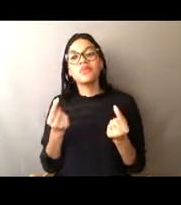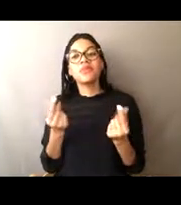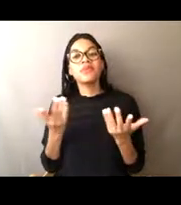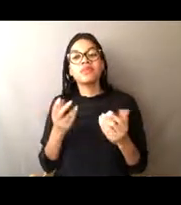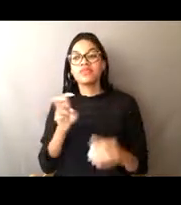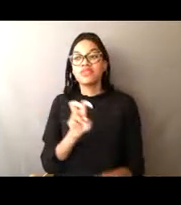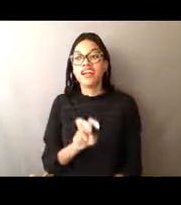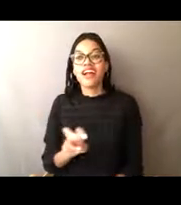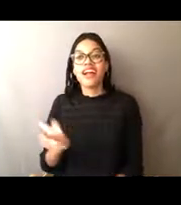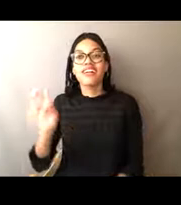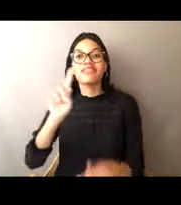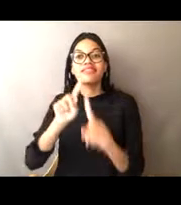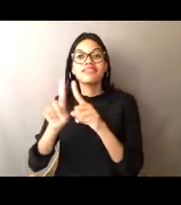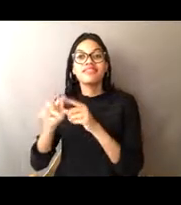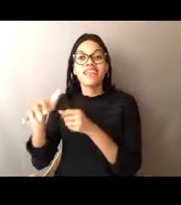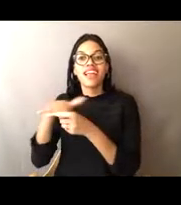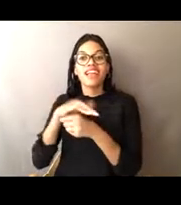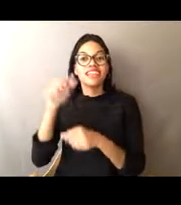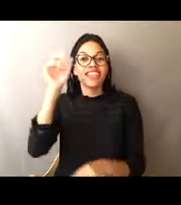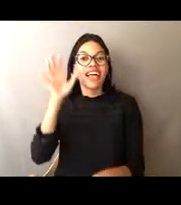and see what this beautiful state has to offer.